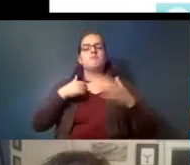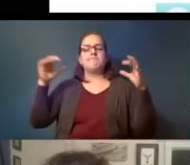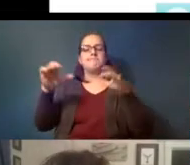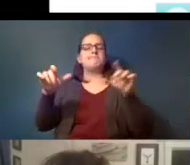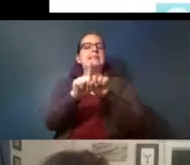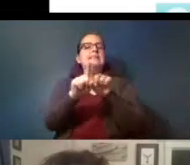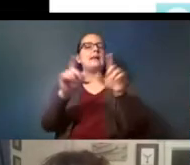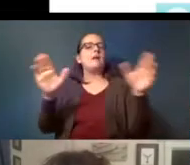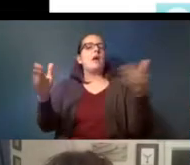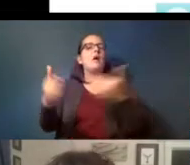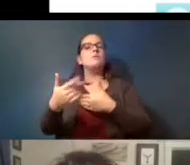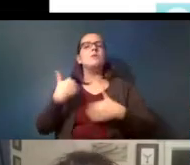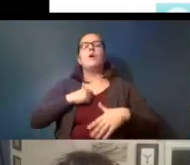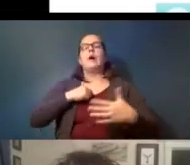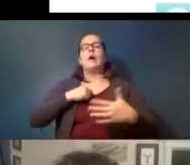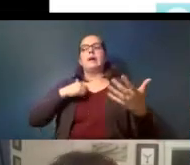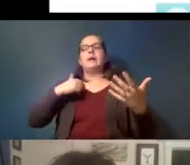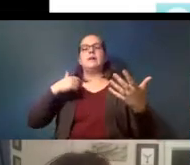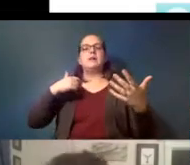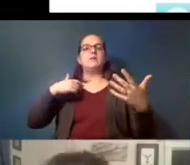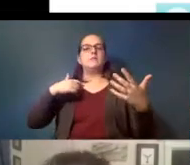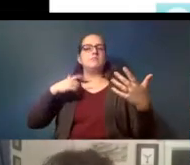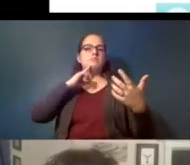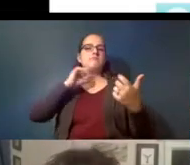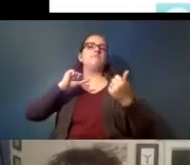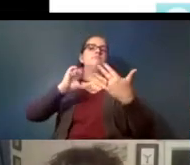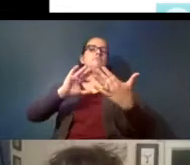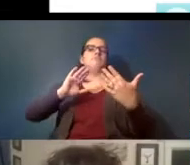we're coming we're coming at this from lots of different perspectives